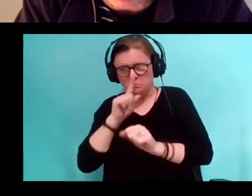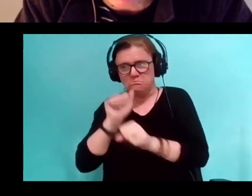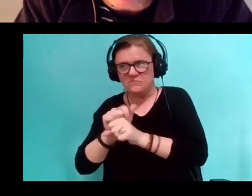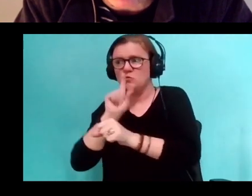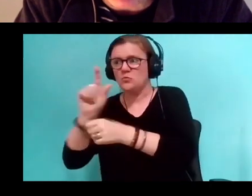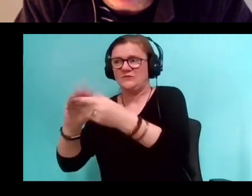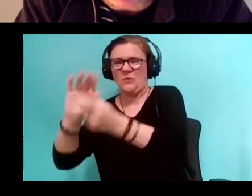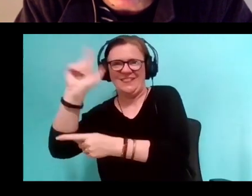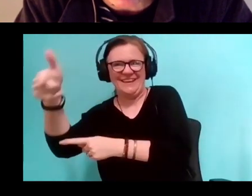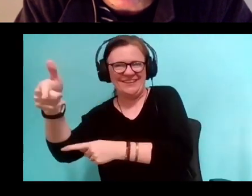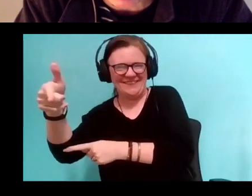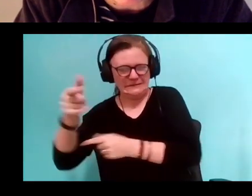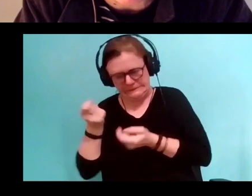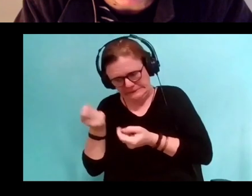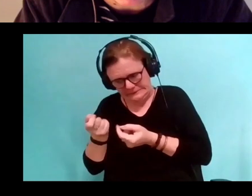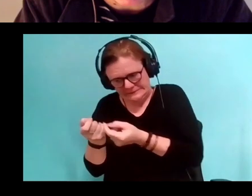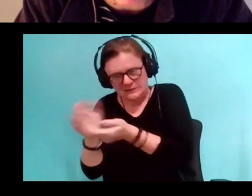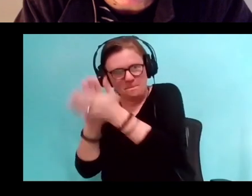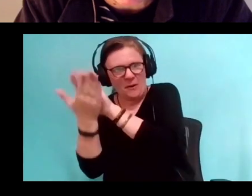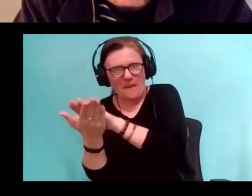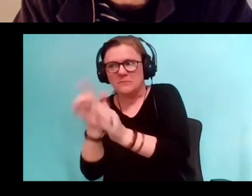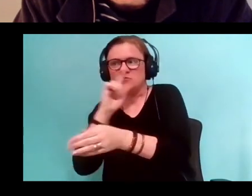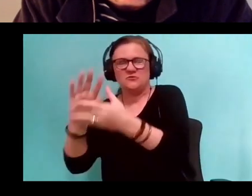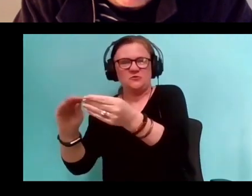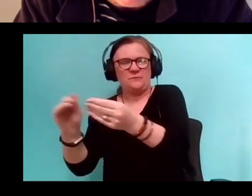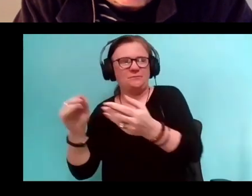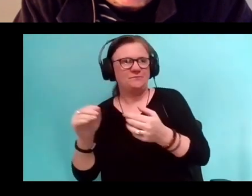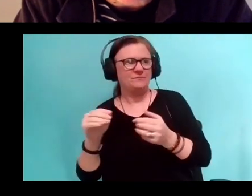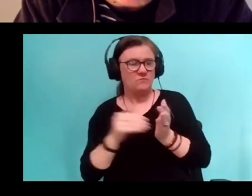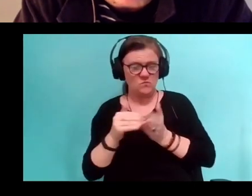And often you think you start off on an early draft thinking